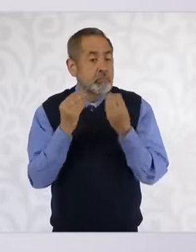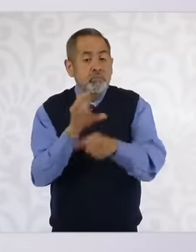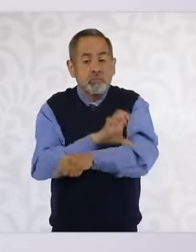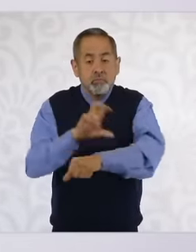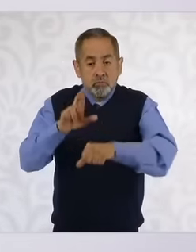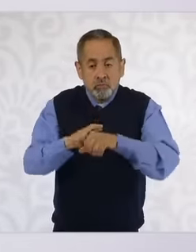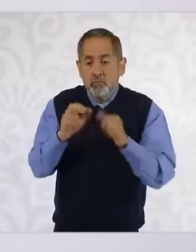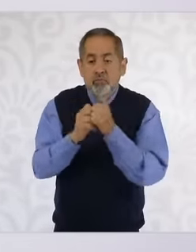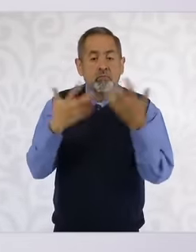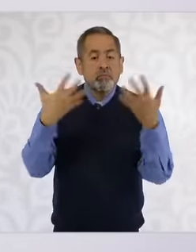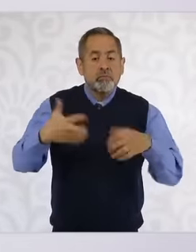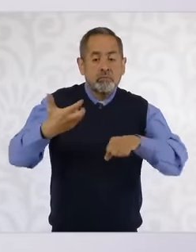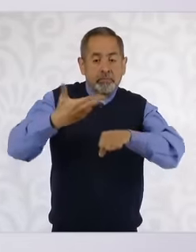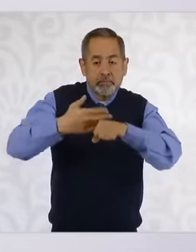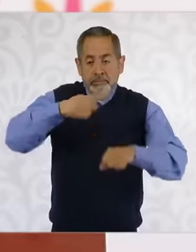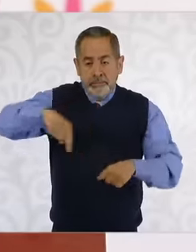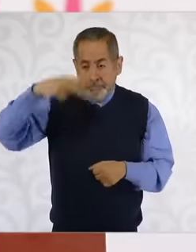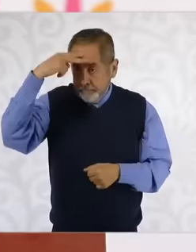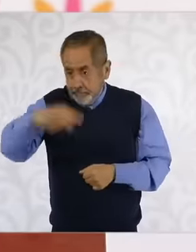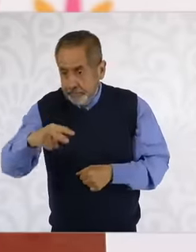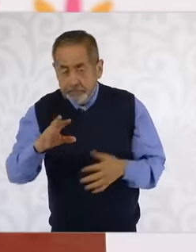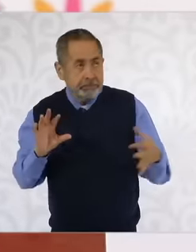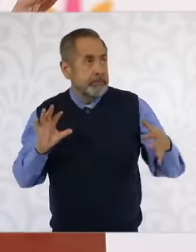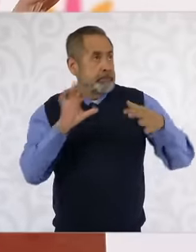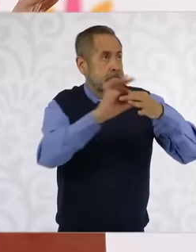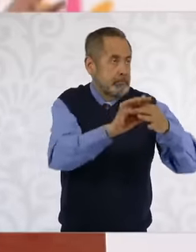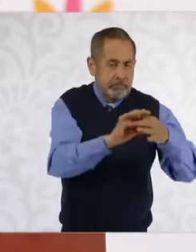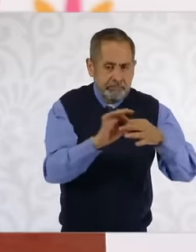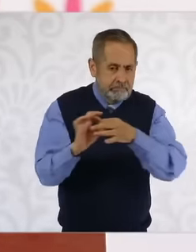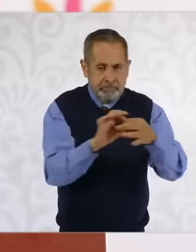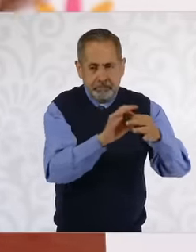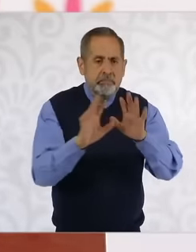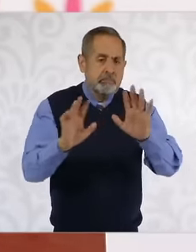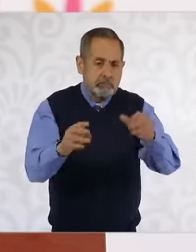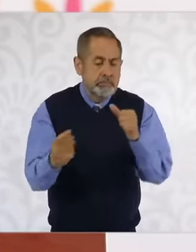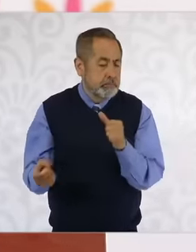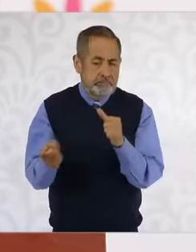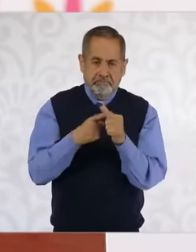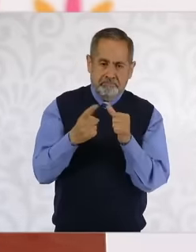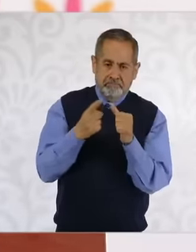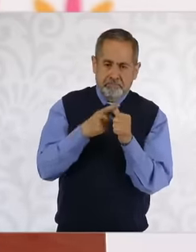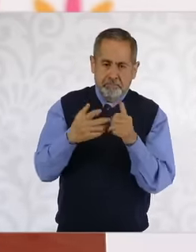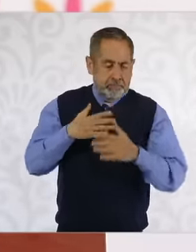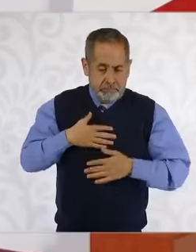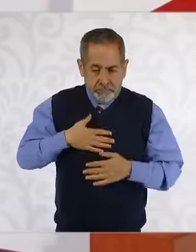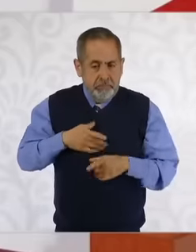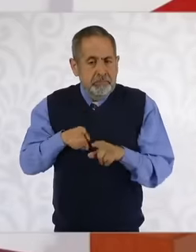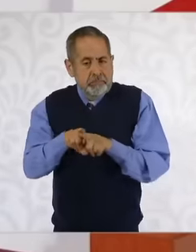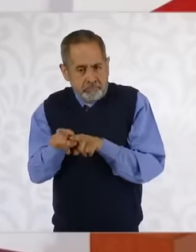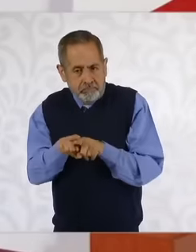Mexican business community, of course first because our brothers and sisters who live